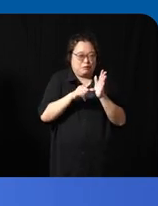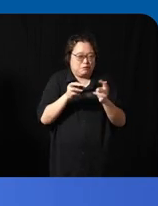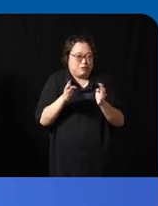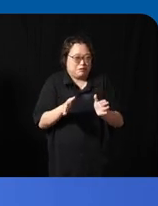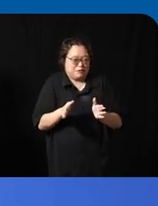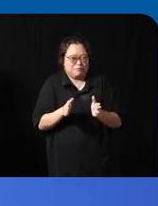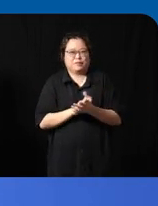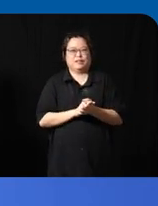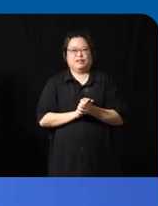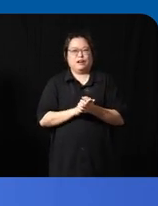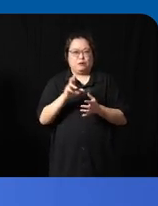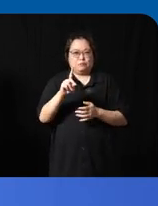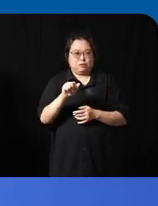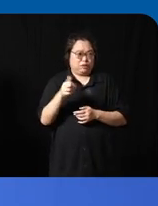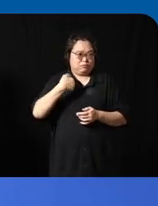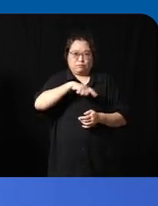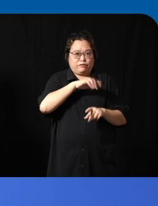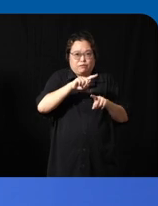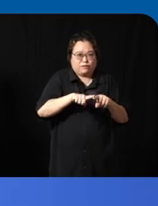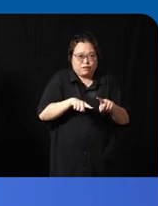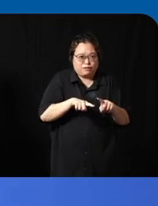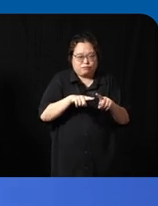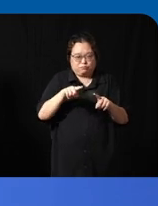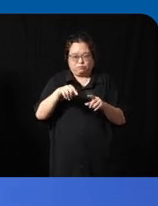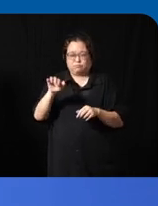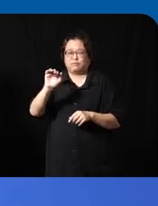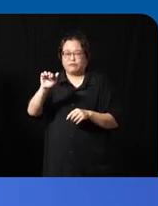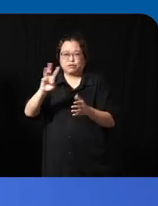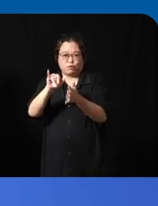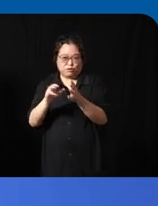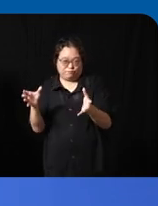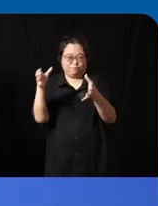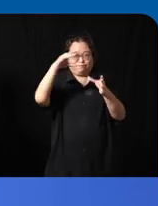you know we can't get the data without actually involving the community and now we realize